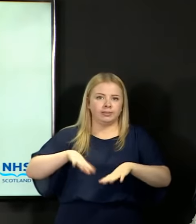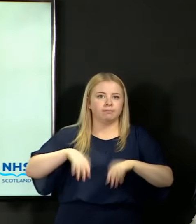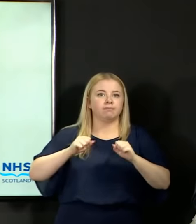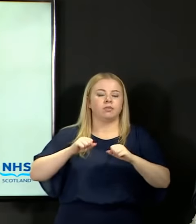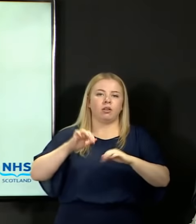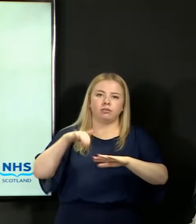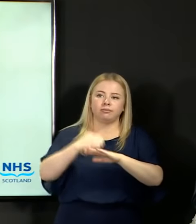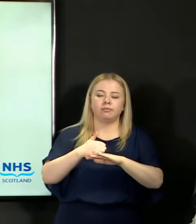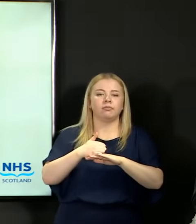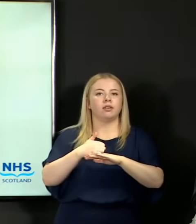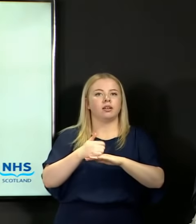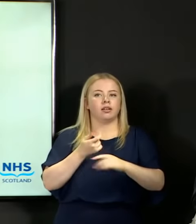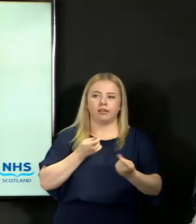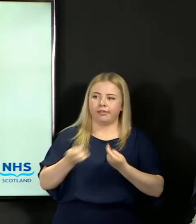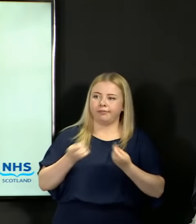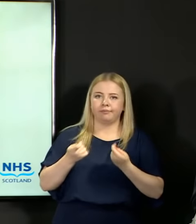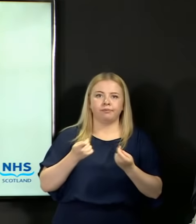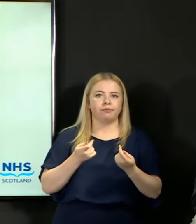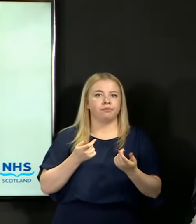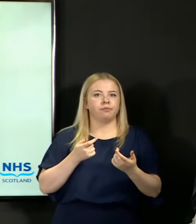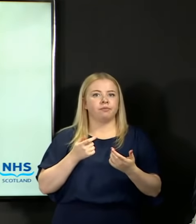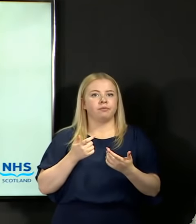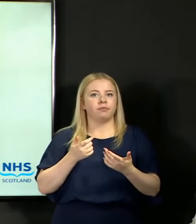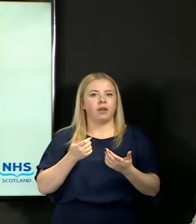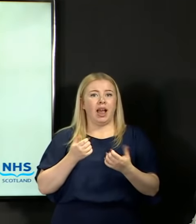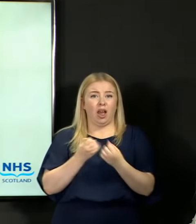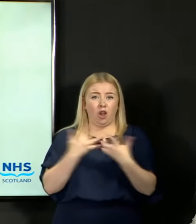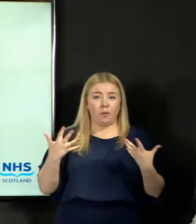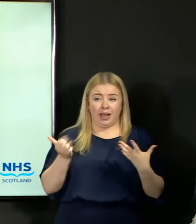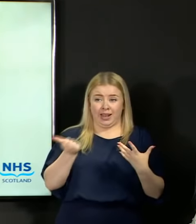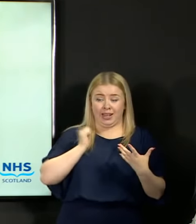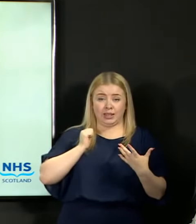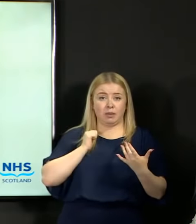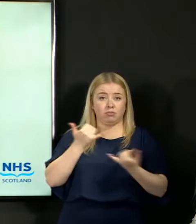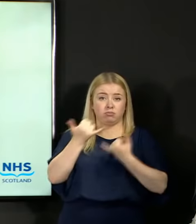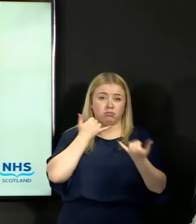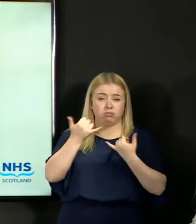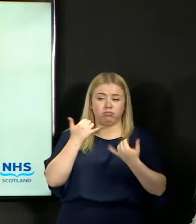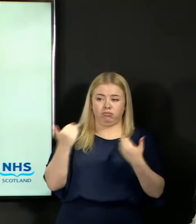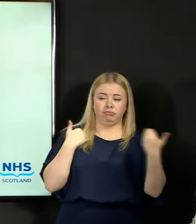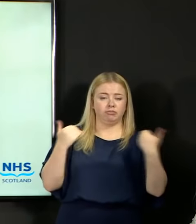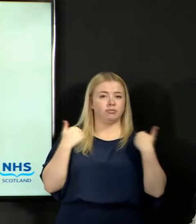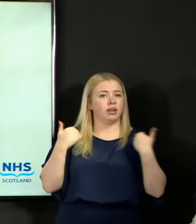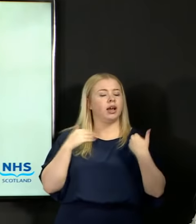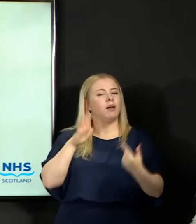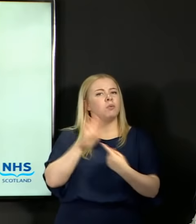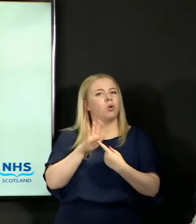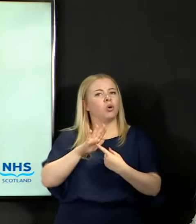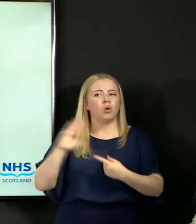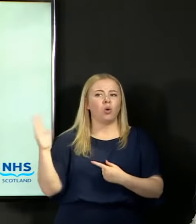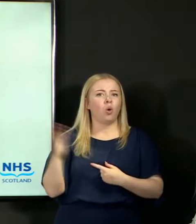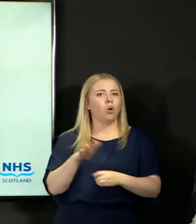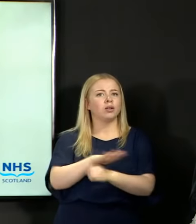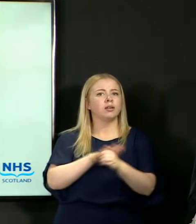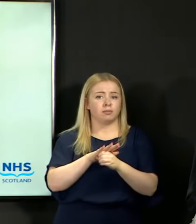handle the volume of appeals that come forward, and it is important that in all circumstances, that happens.